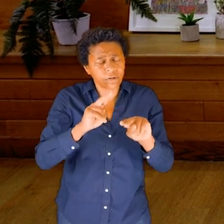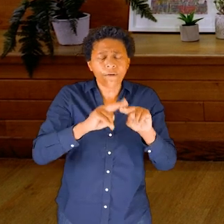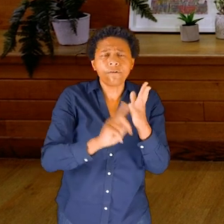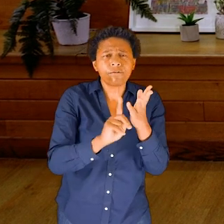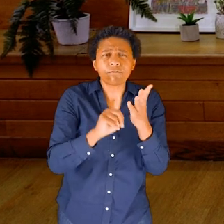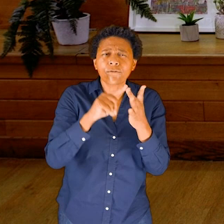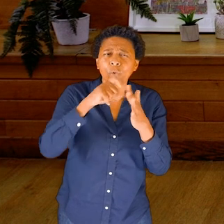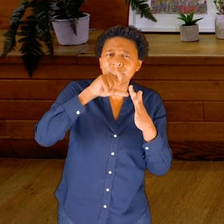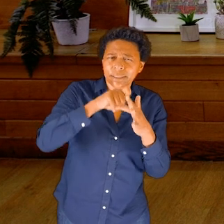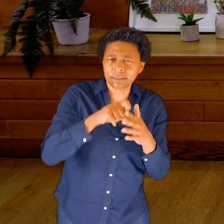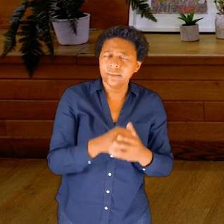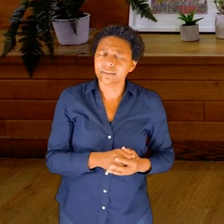Also in the tissues themselves.